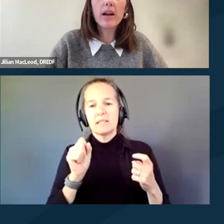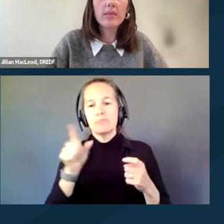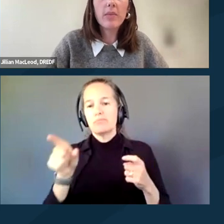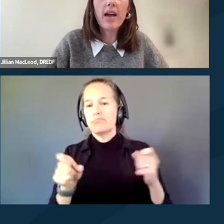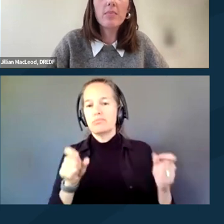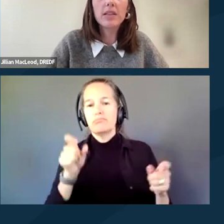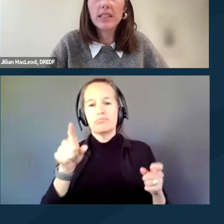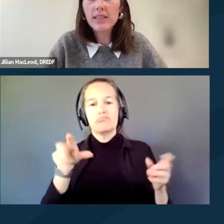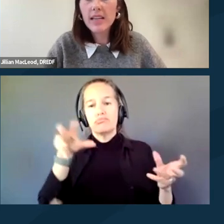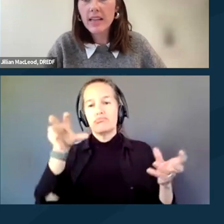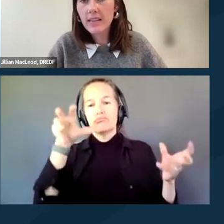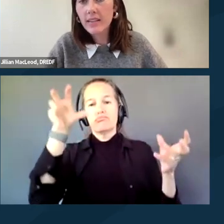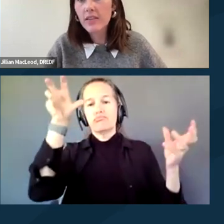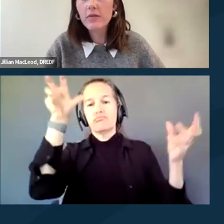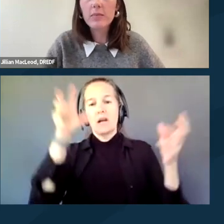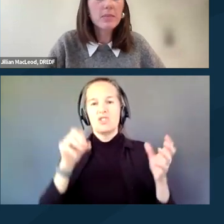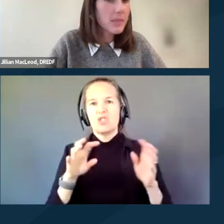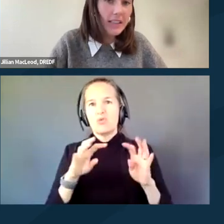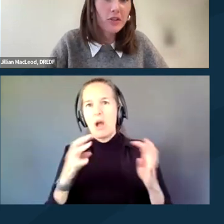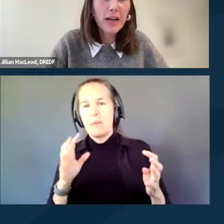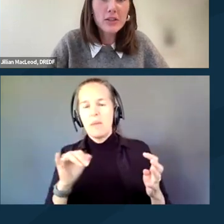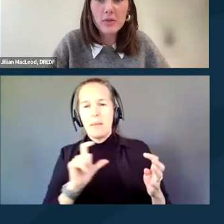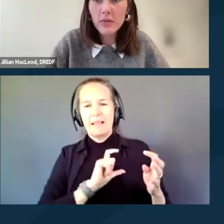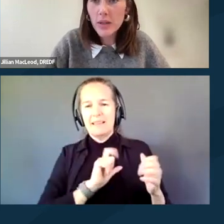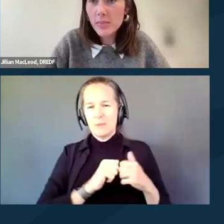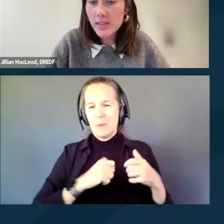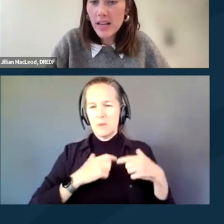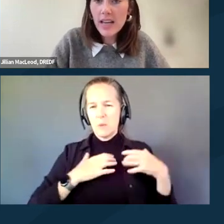surrounded by police in kind of militarized uniforms.